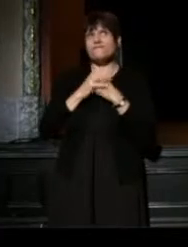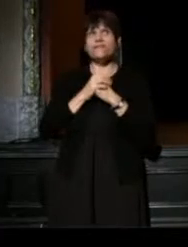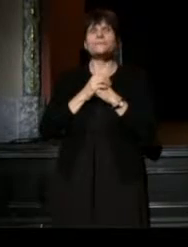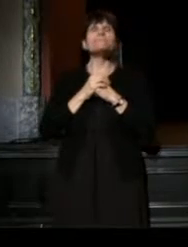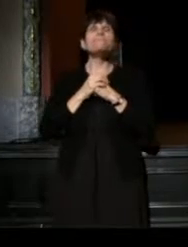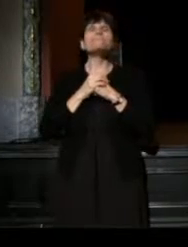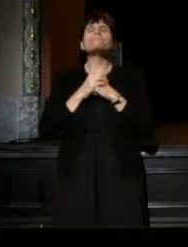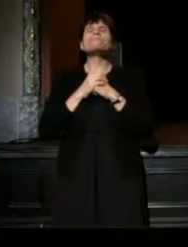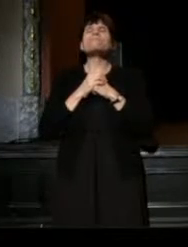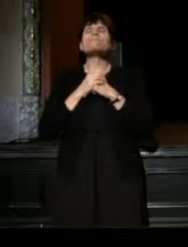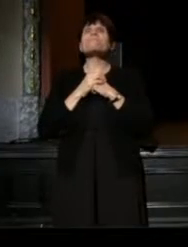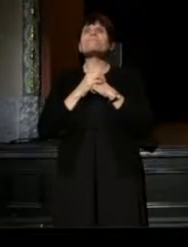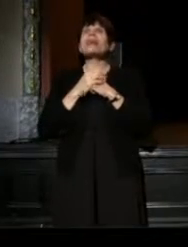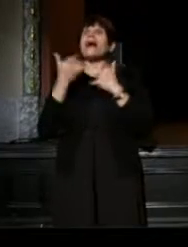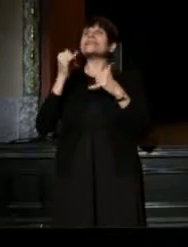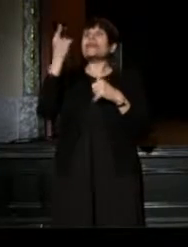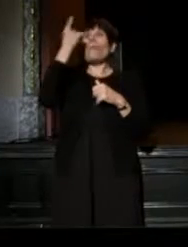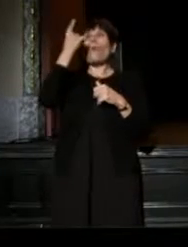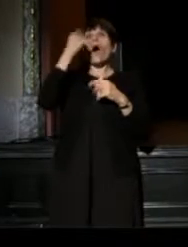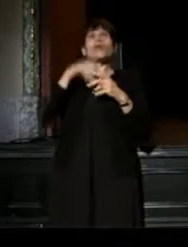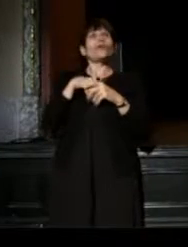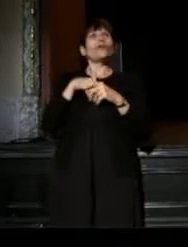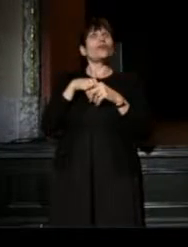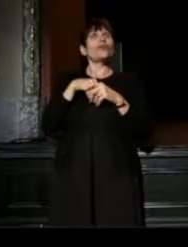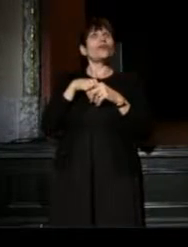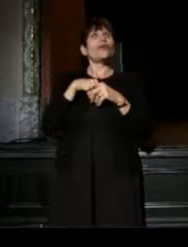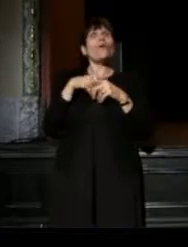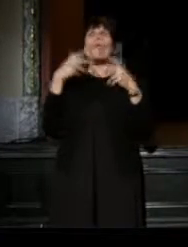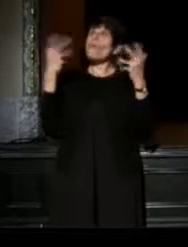And I still wonder what does it all mean?